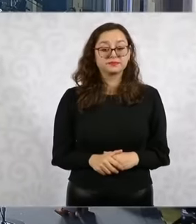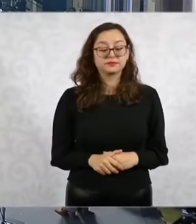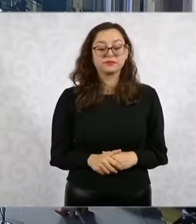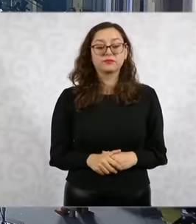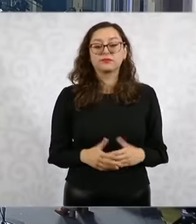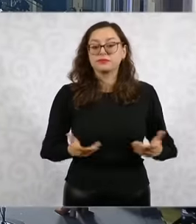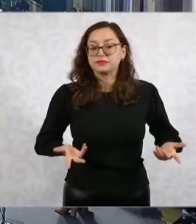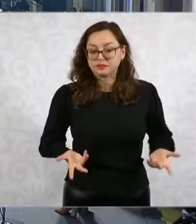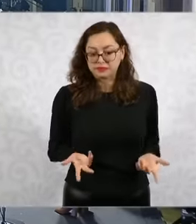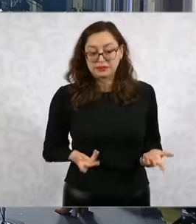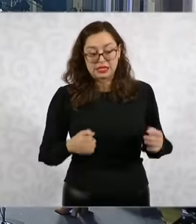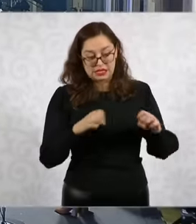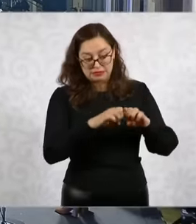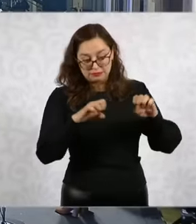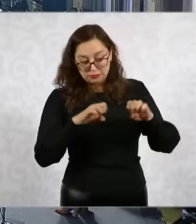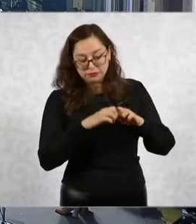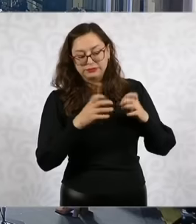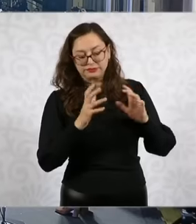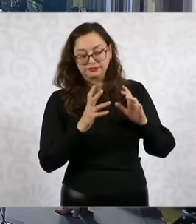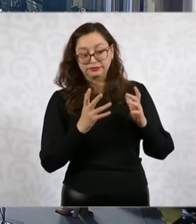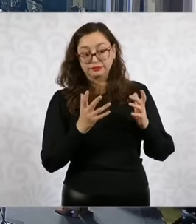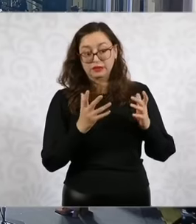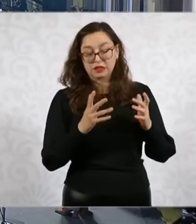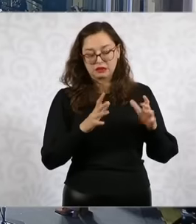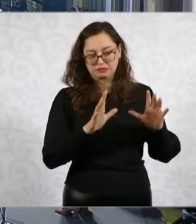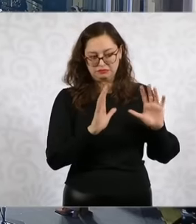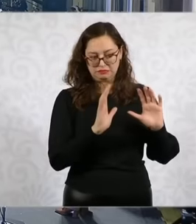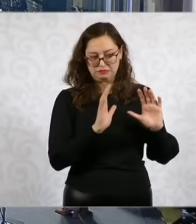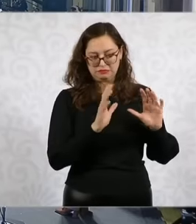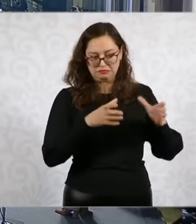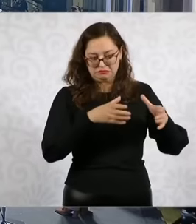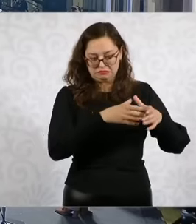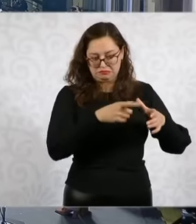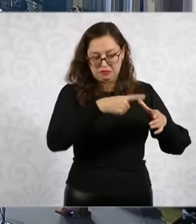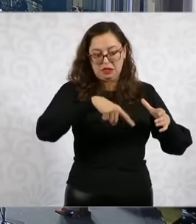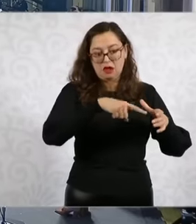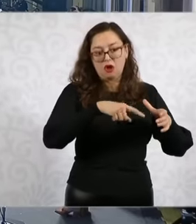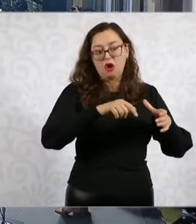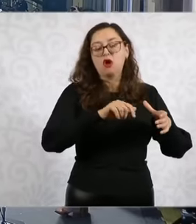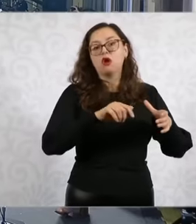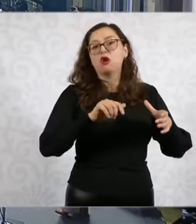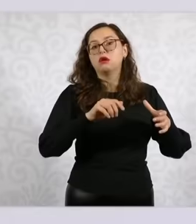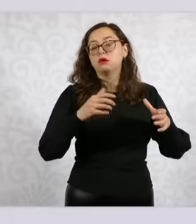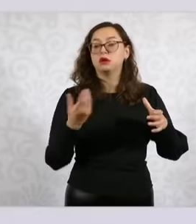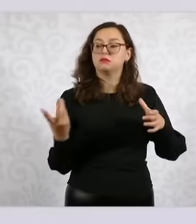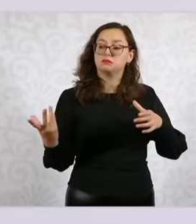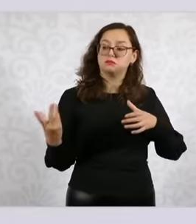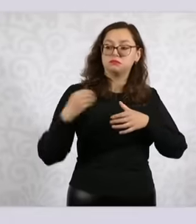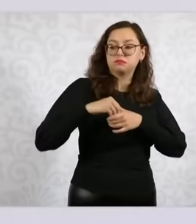there will be some announcement of his expanded cabinet this week yes we are going to continue announcing